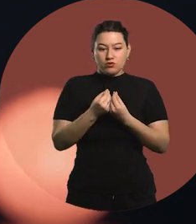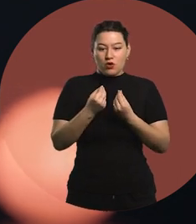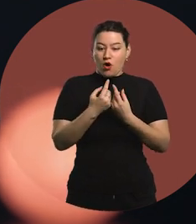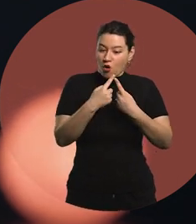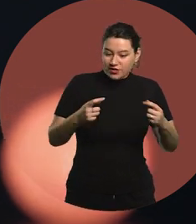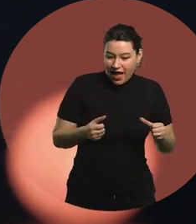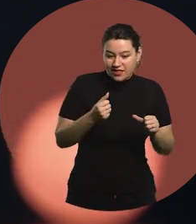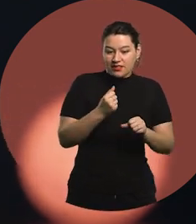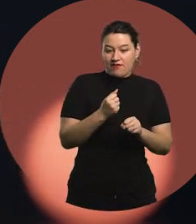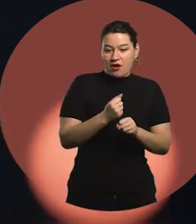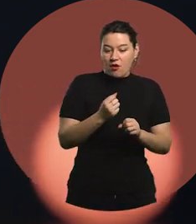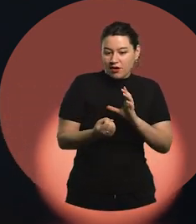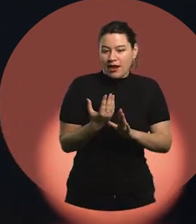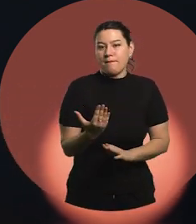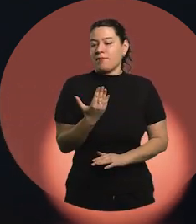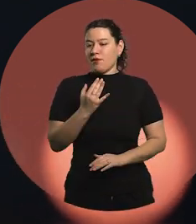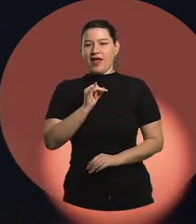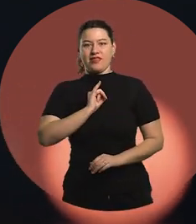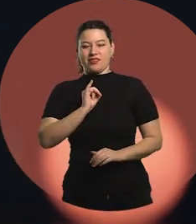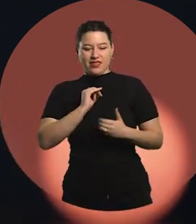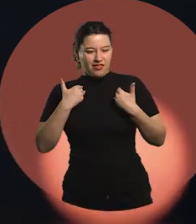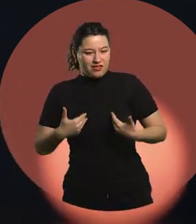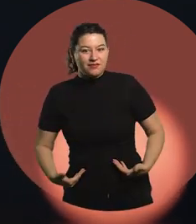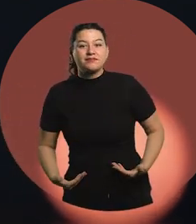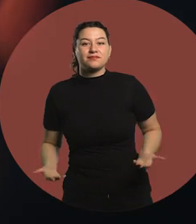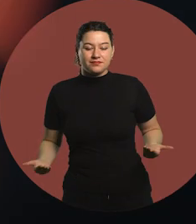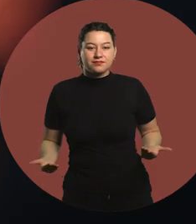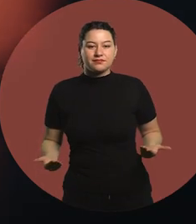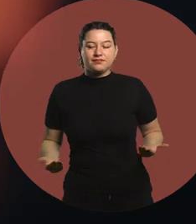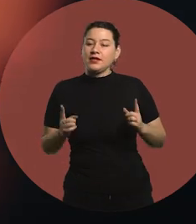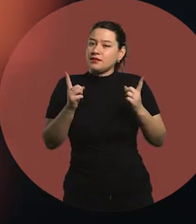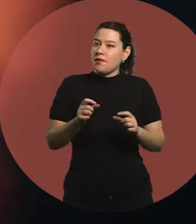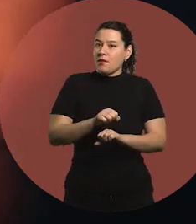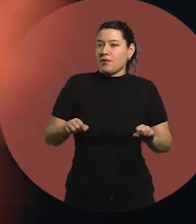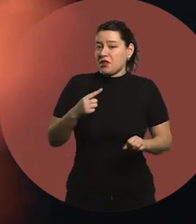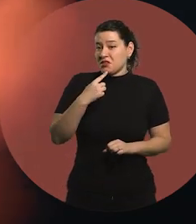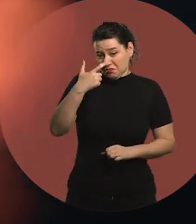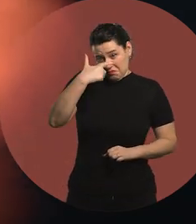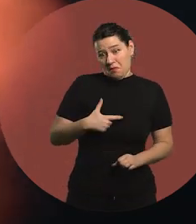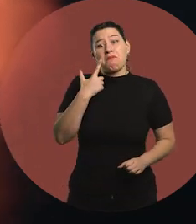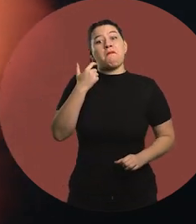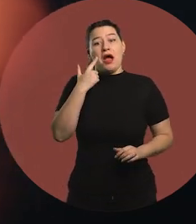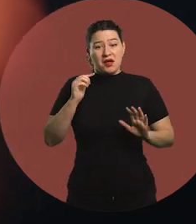builds who one is. I can also tell you: "I'm a father". Yes, I'm a father,